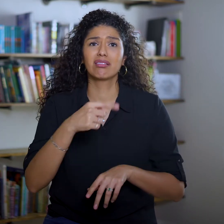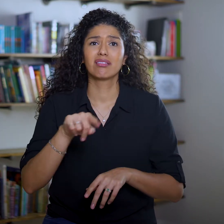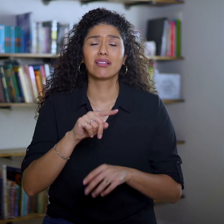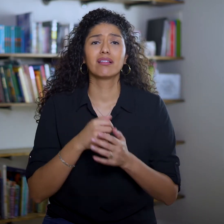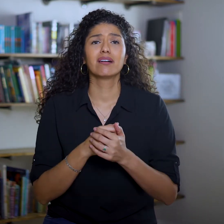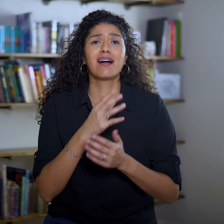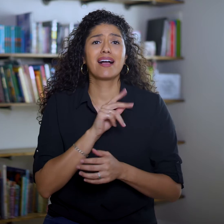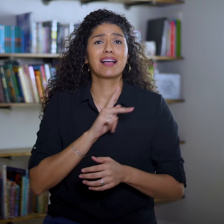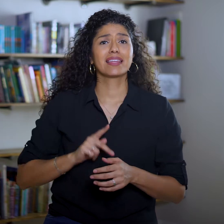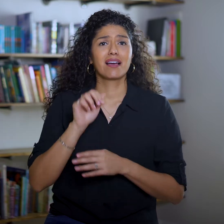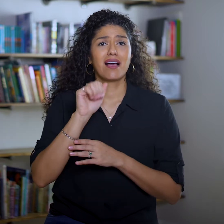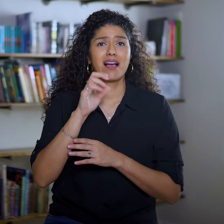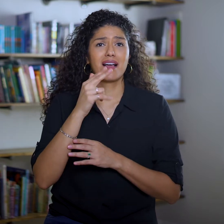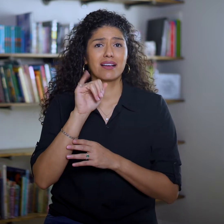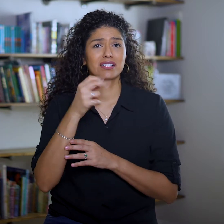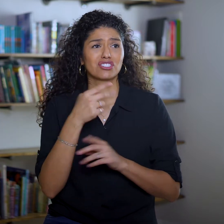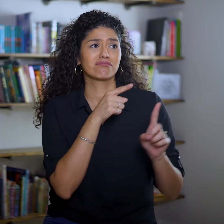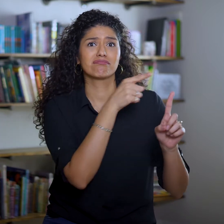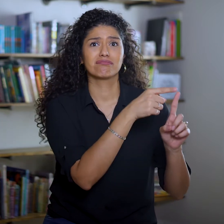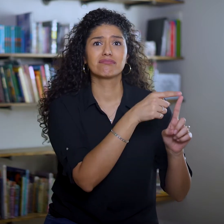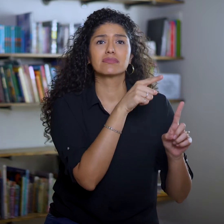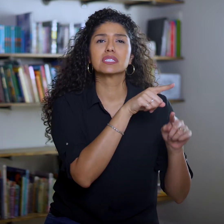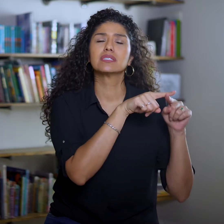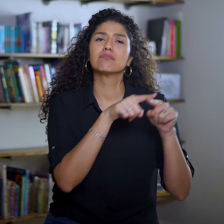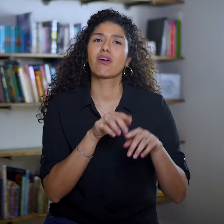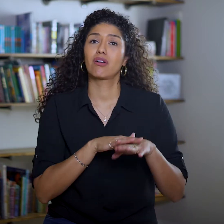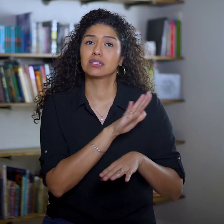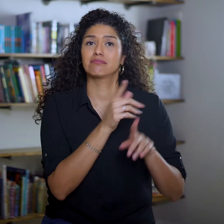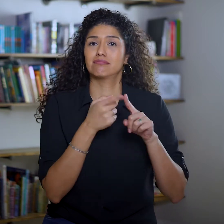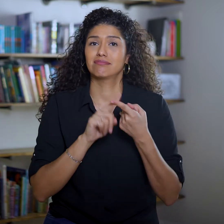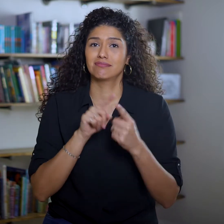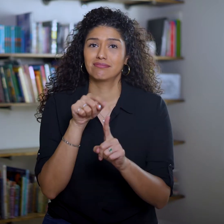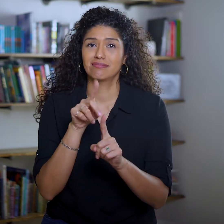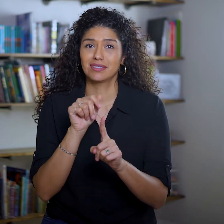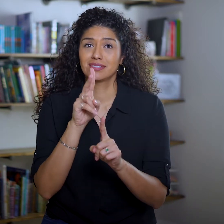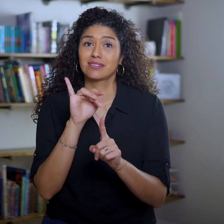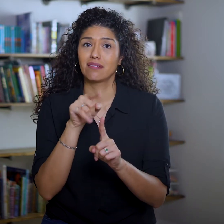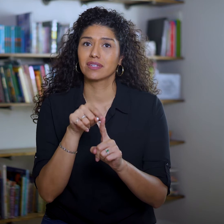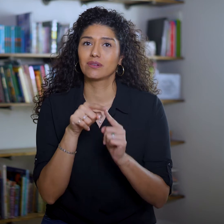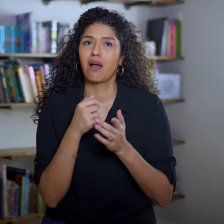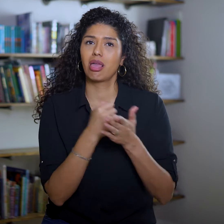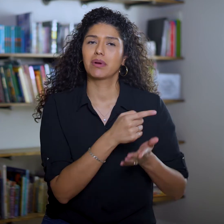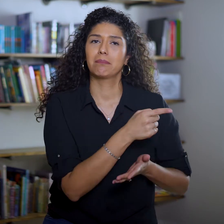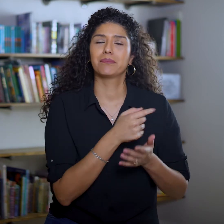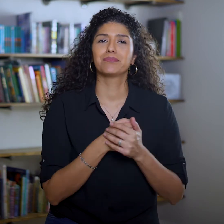and King Achish is relying on his buddy David to help him out.